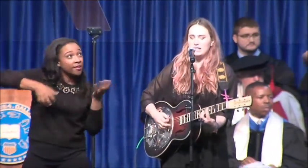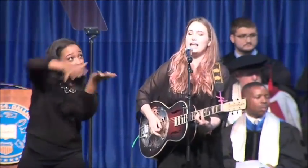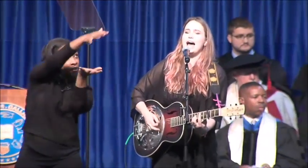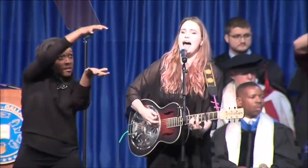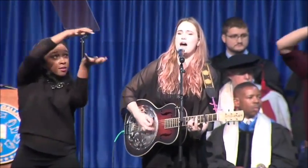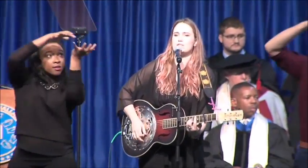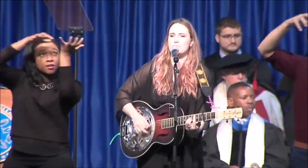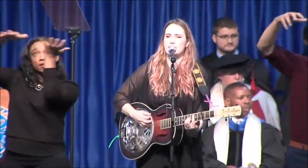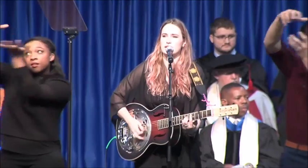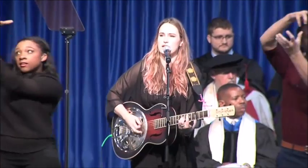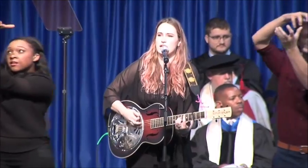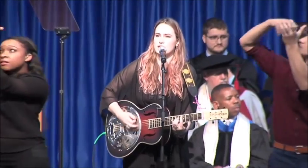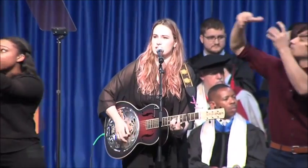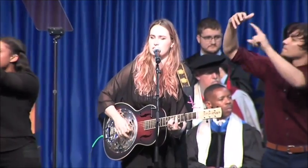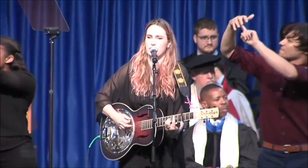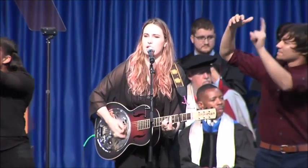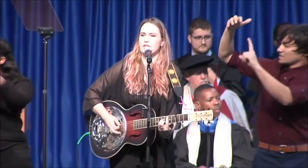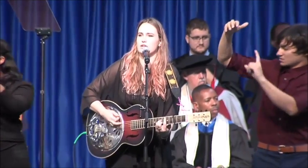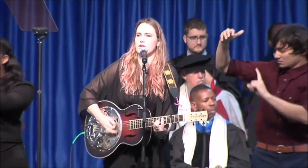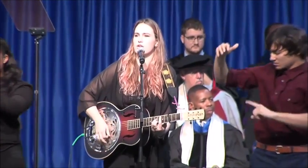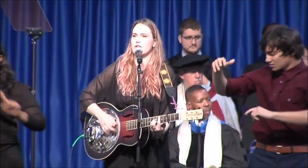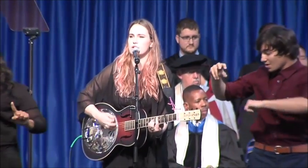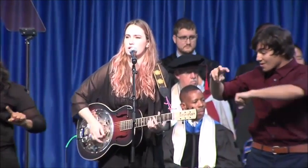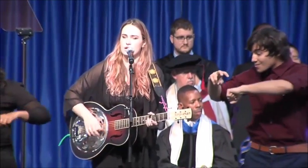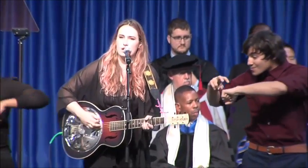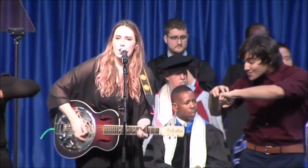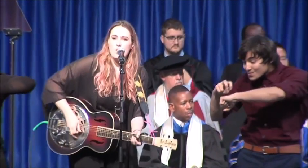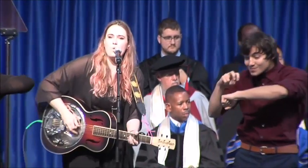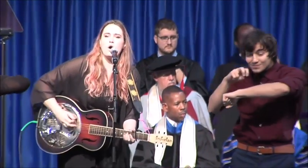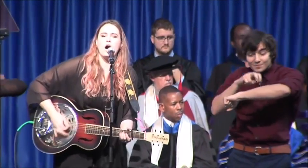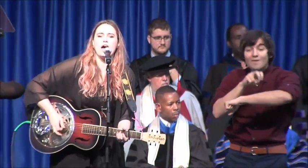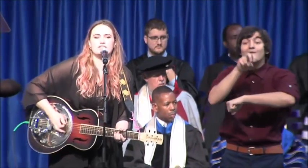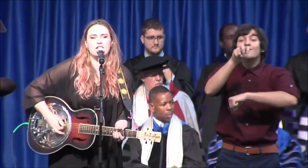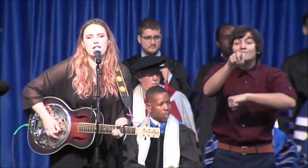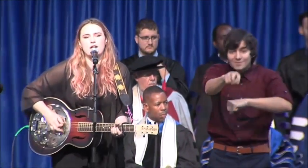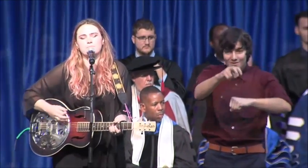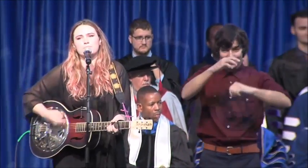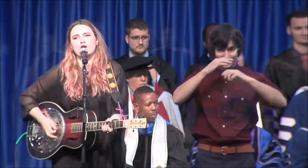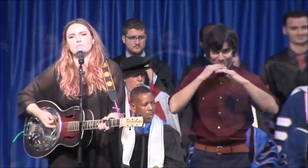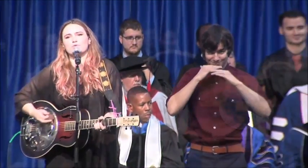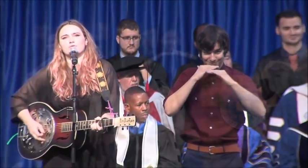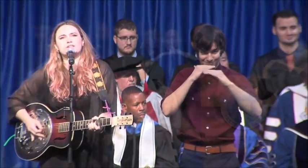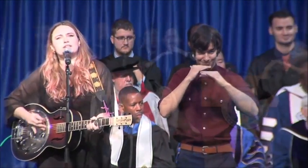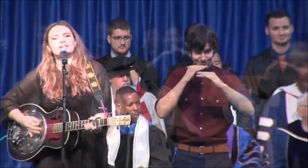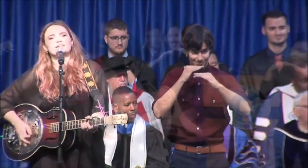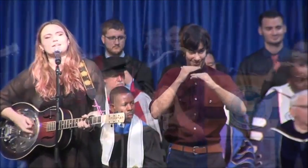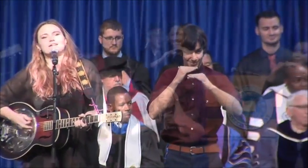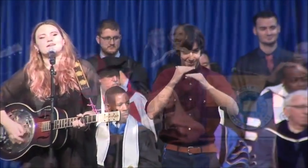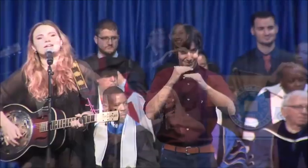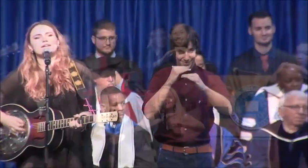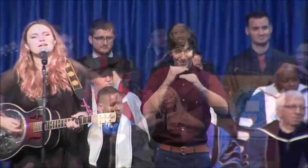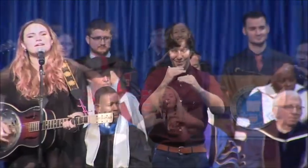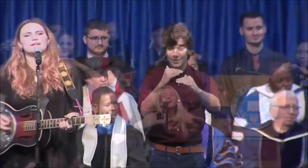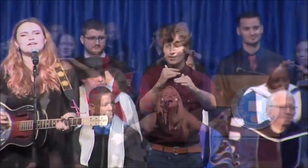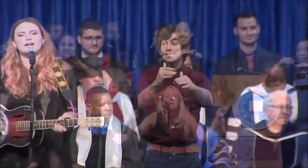The clouds begin to thunder Crickets wander, murmuring